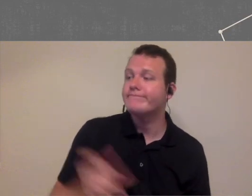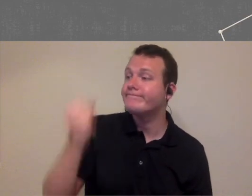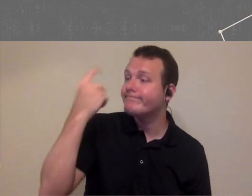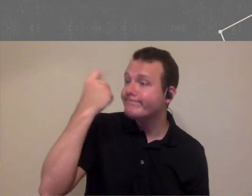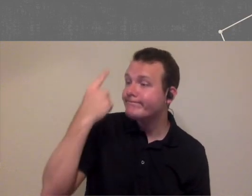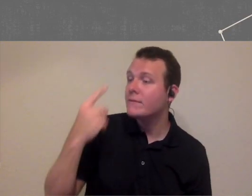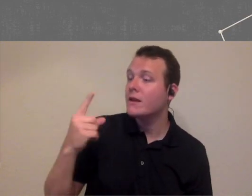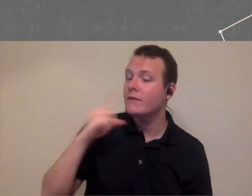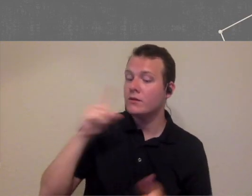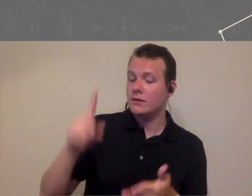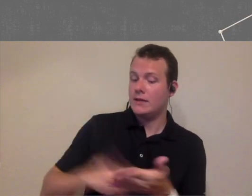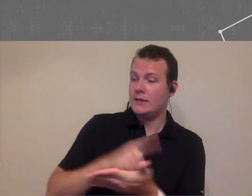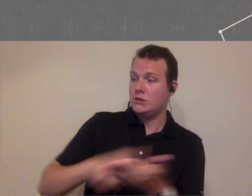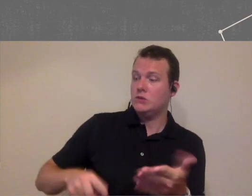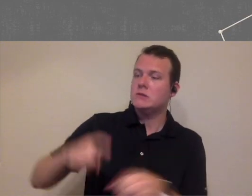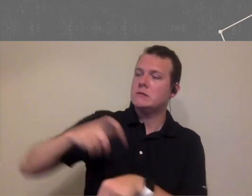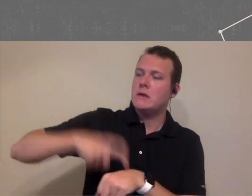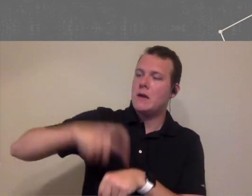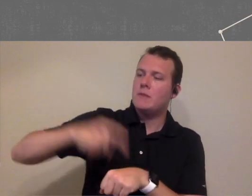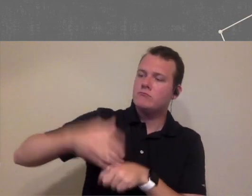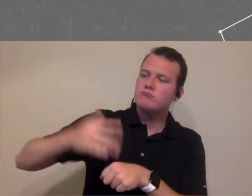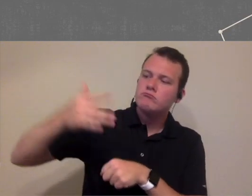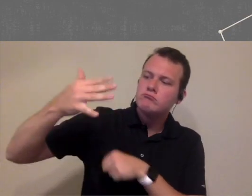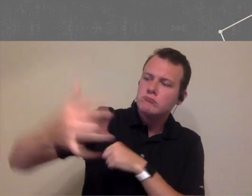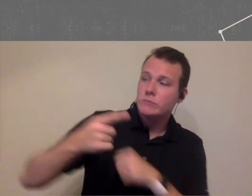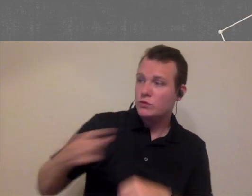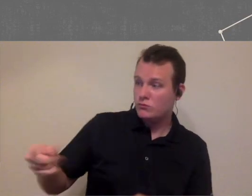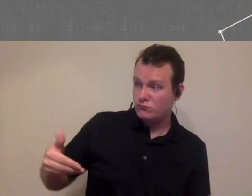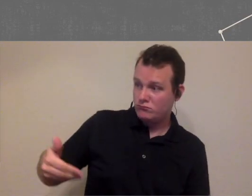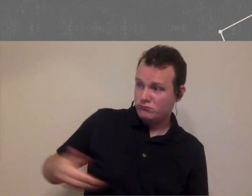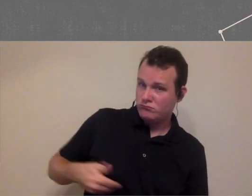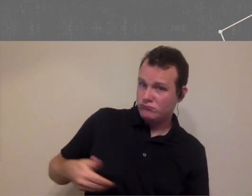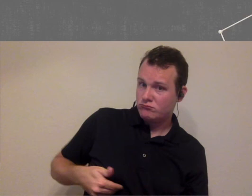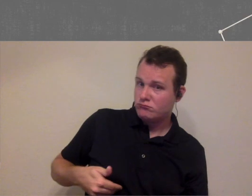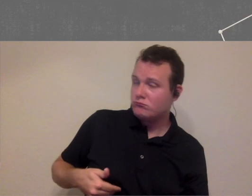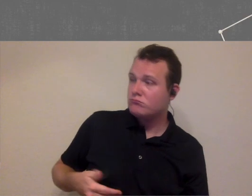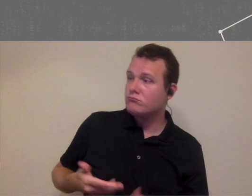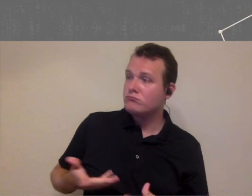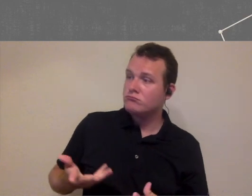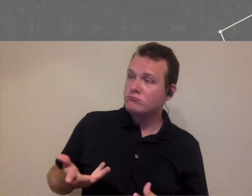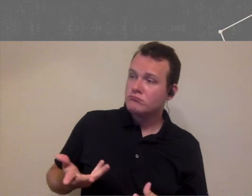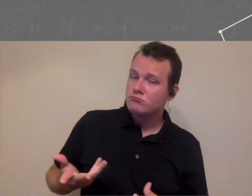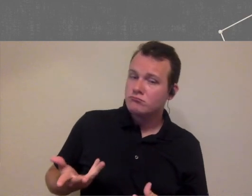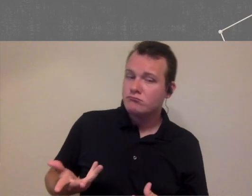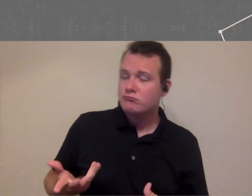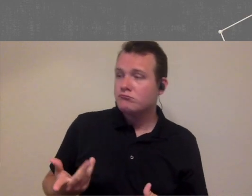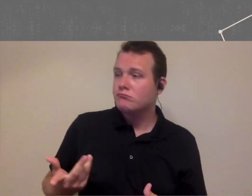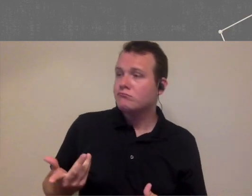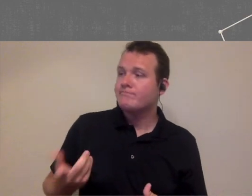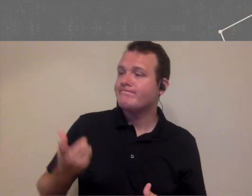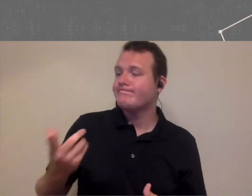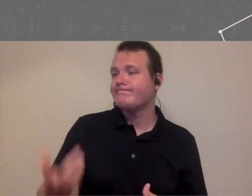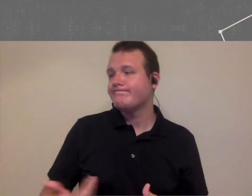in terms of cancellations over time do you start to get a sense of you know you